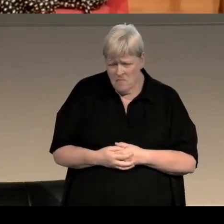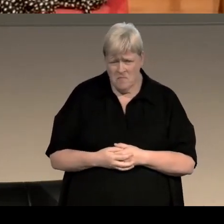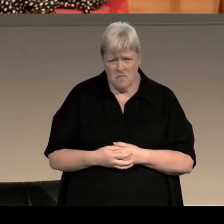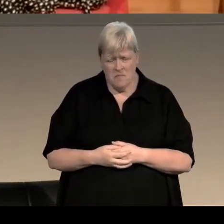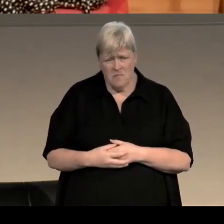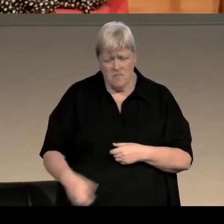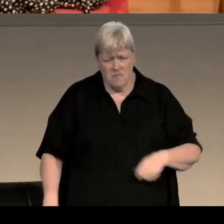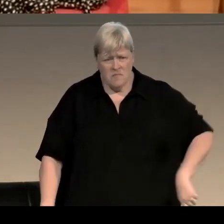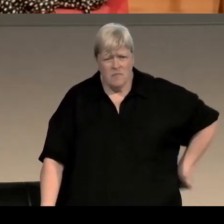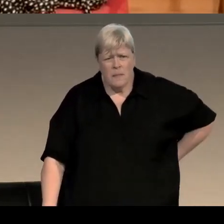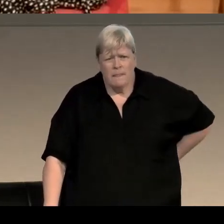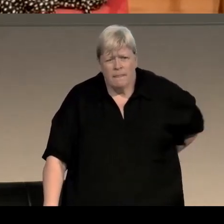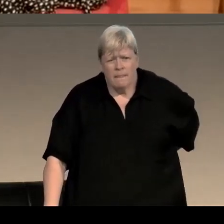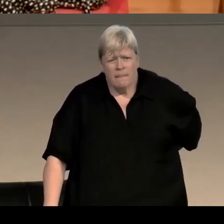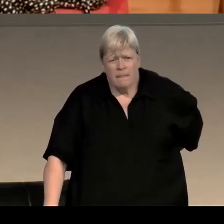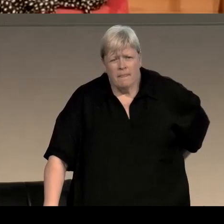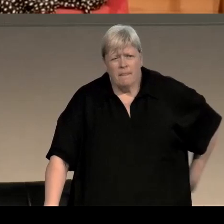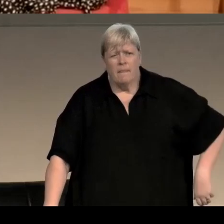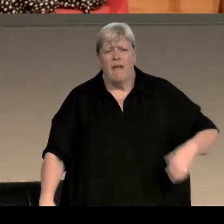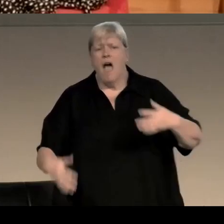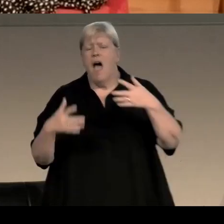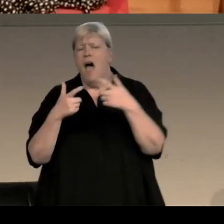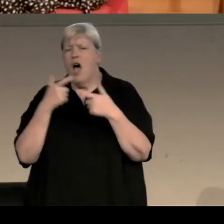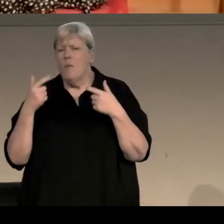Do you know how it's going to end when you start, or does it develop organically as you go?